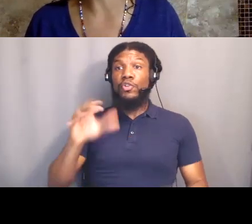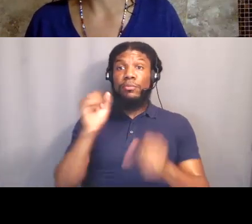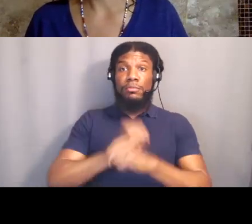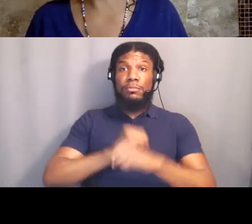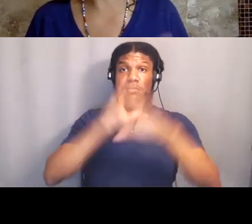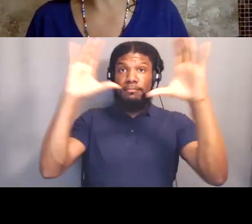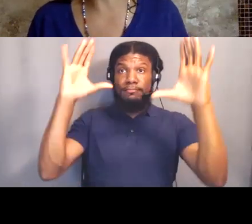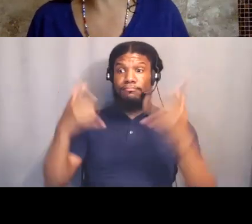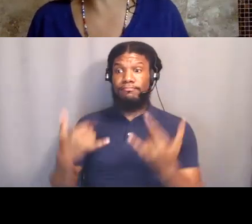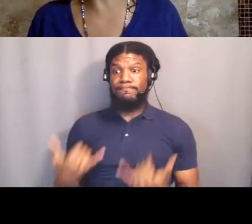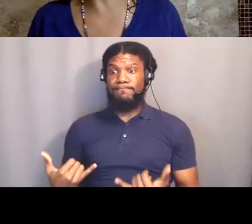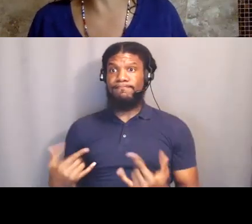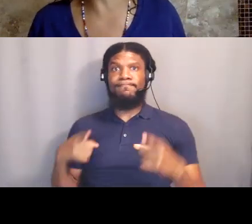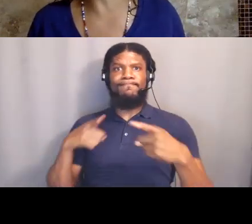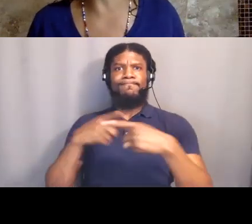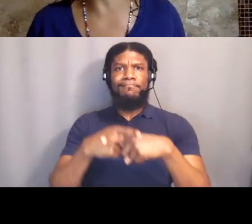that you can't really overcome in this moment?